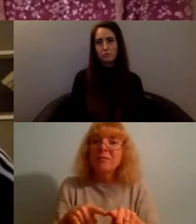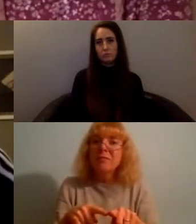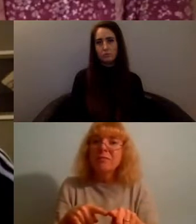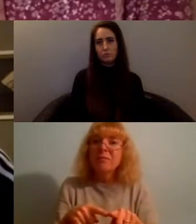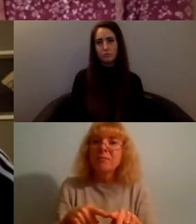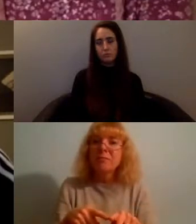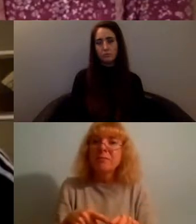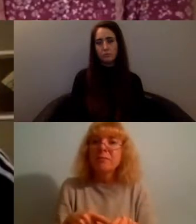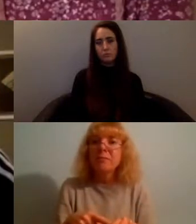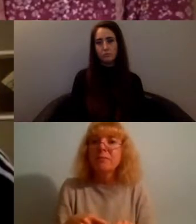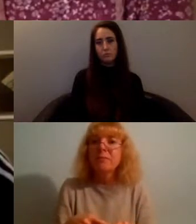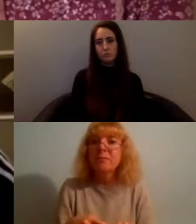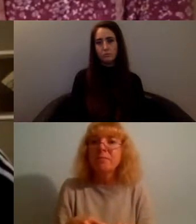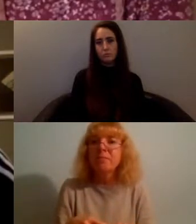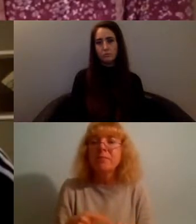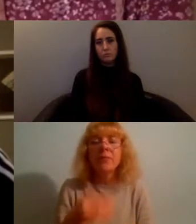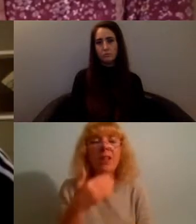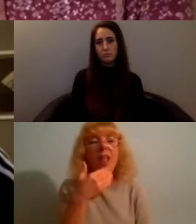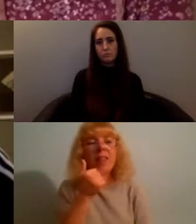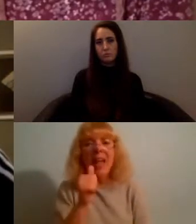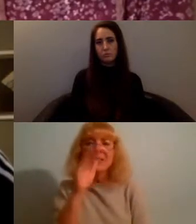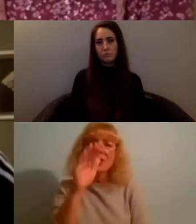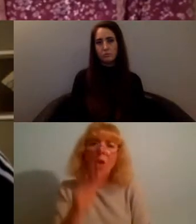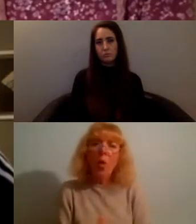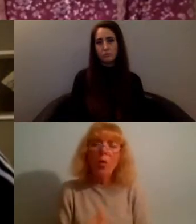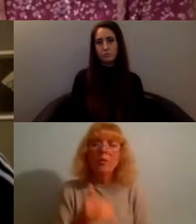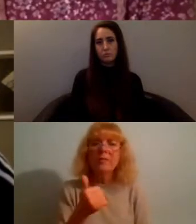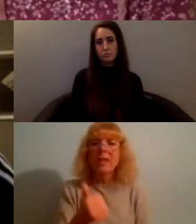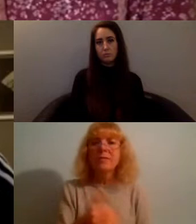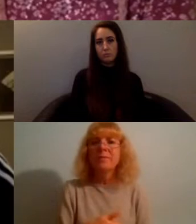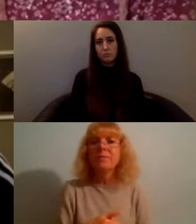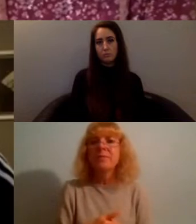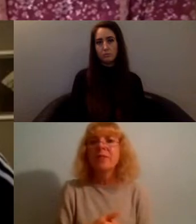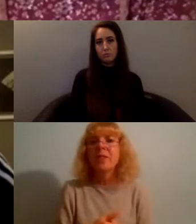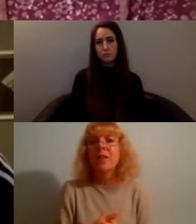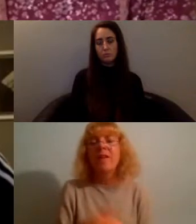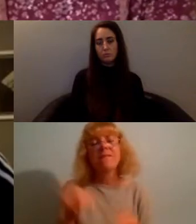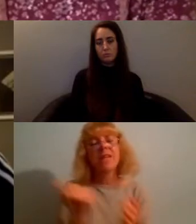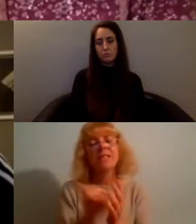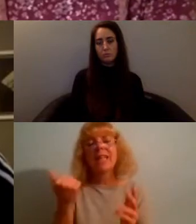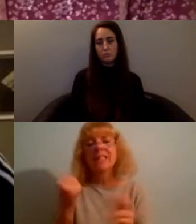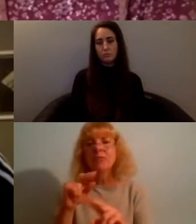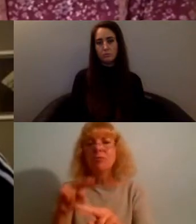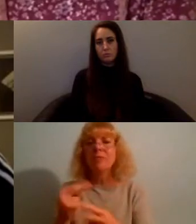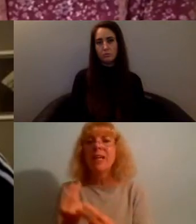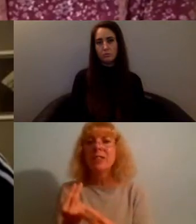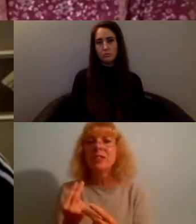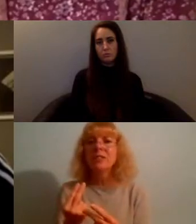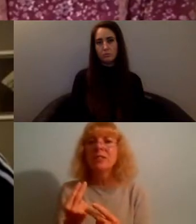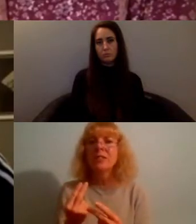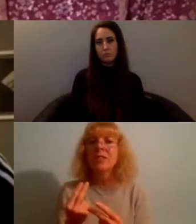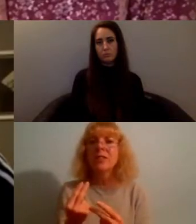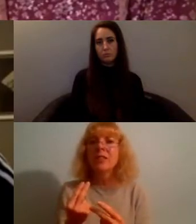yeah thanks everybody really great reflections and yeah I think we can start to see this there's a